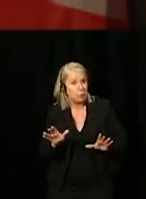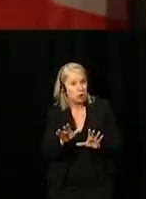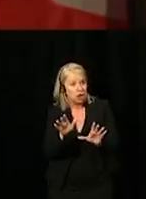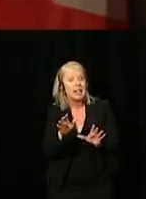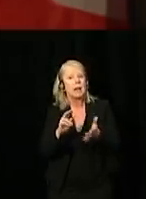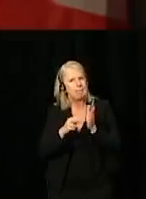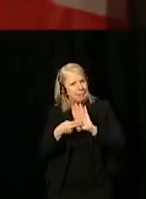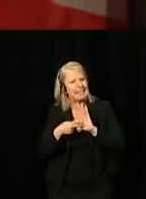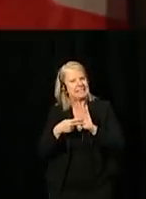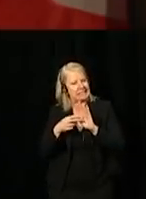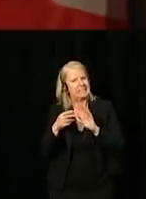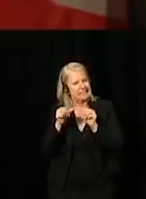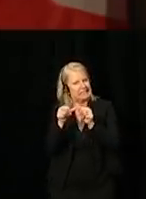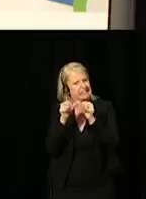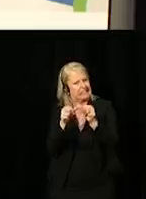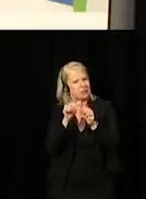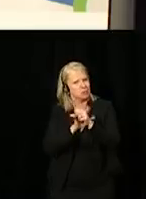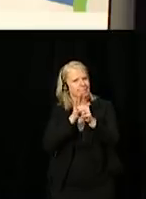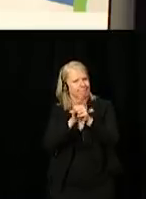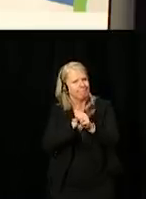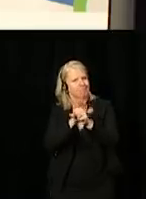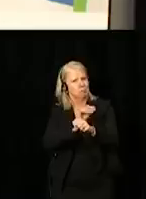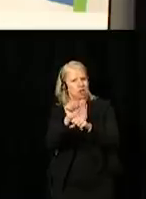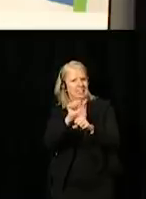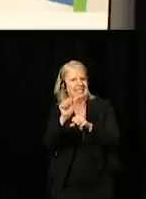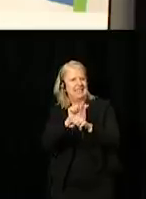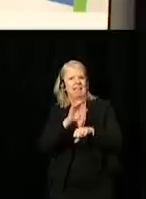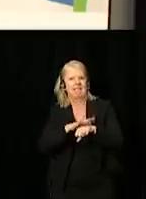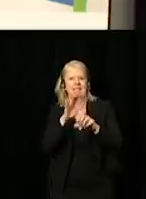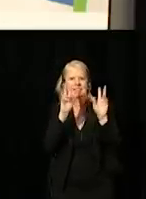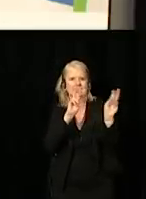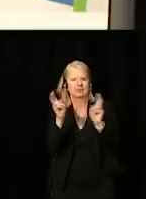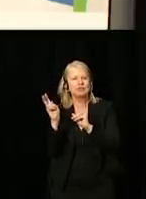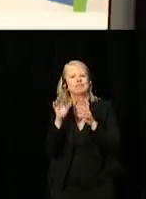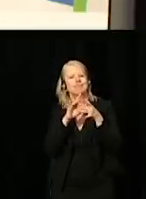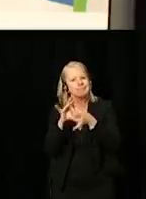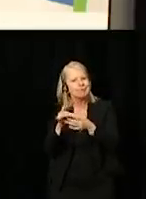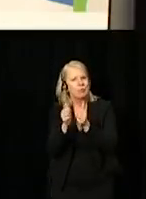and continue getting to work on issues related to disability,